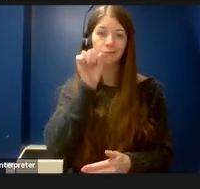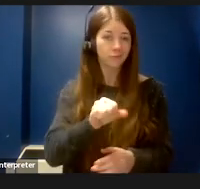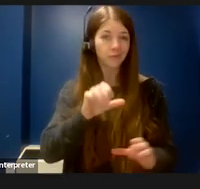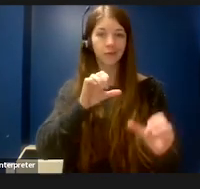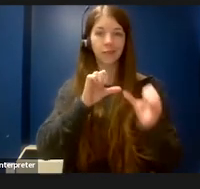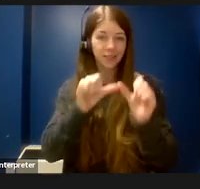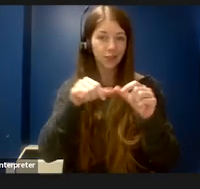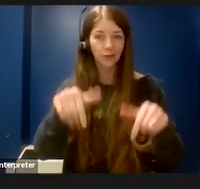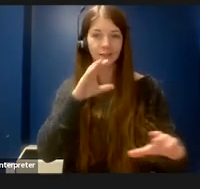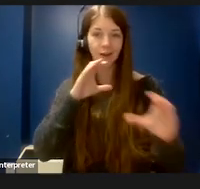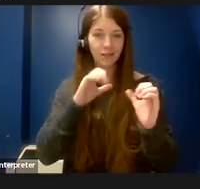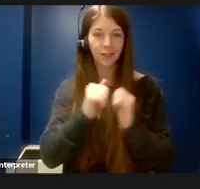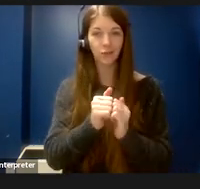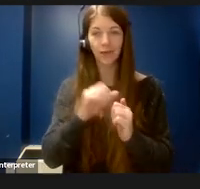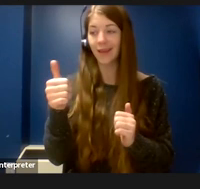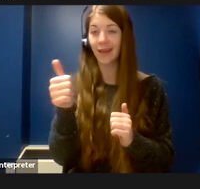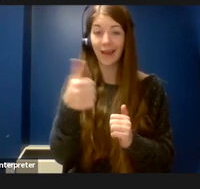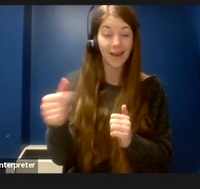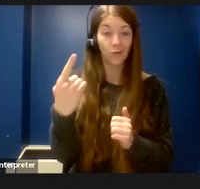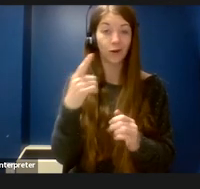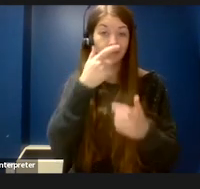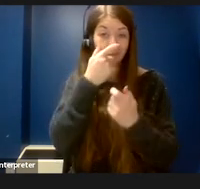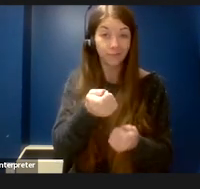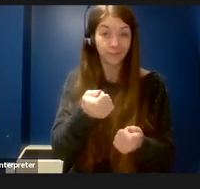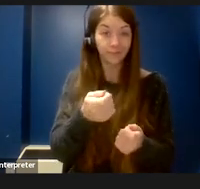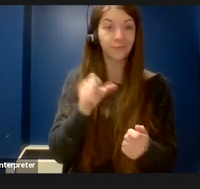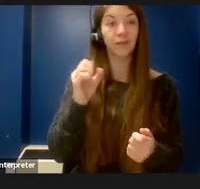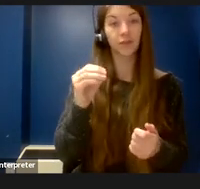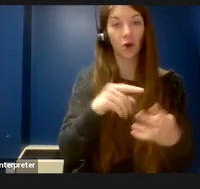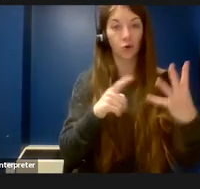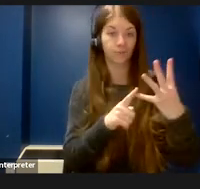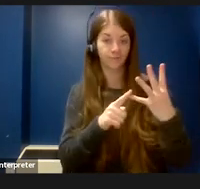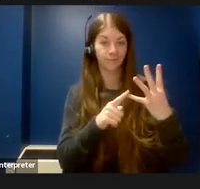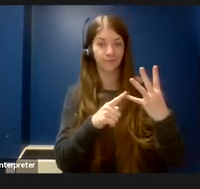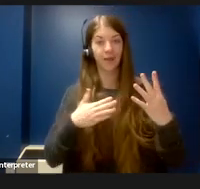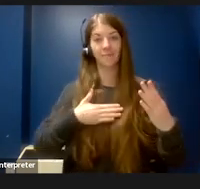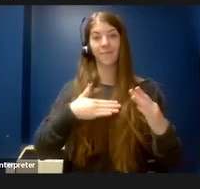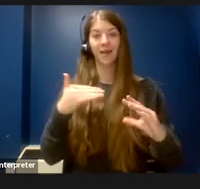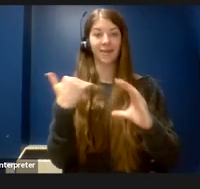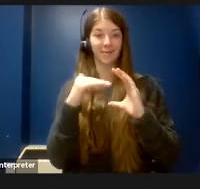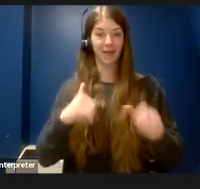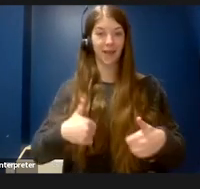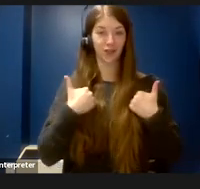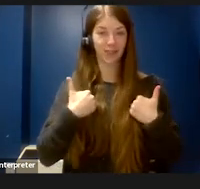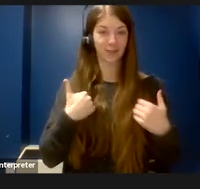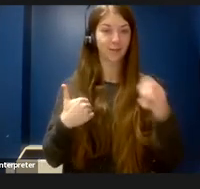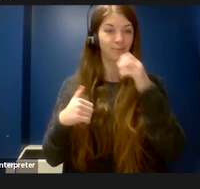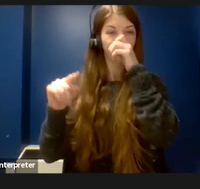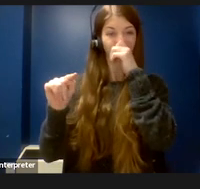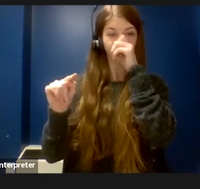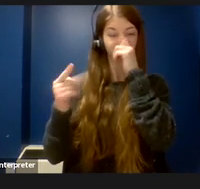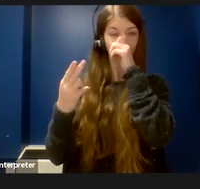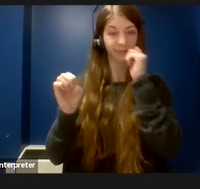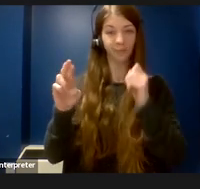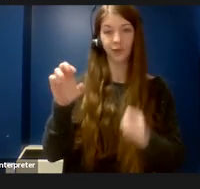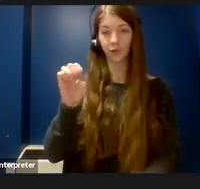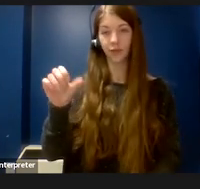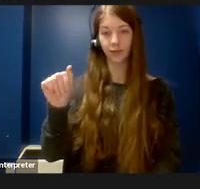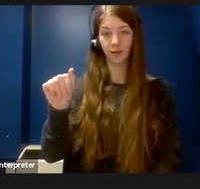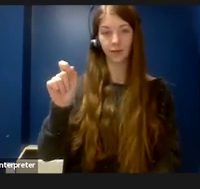anybody who is interested so I’ve included my email address here: teresa.edelman@minneapolis.edu